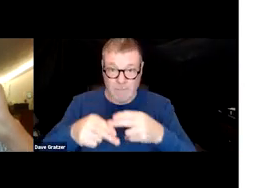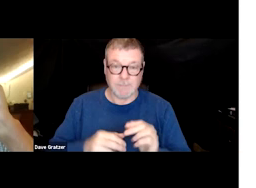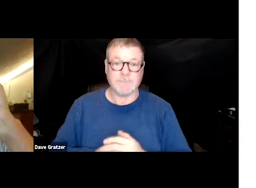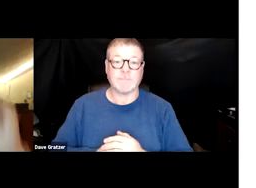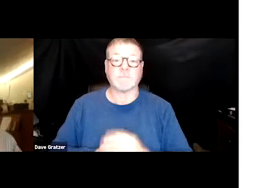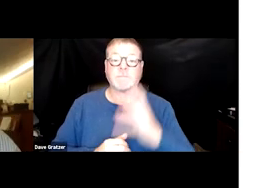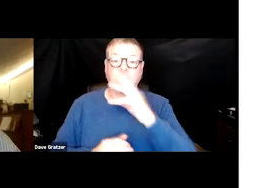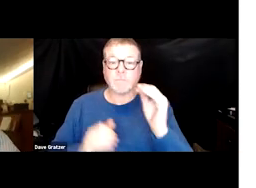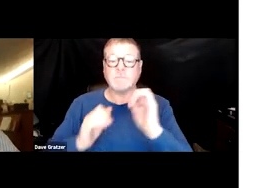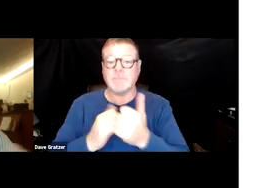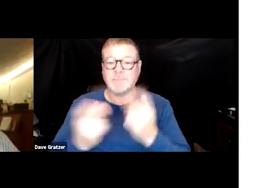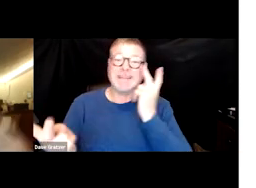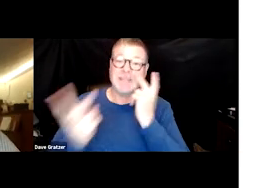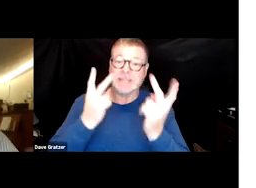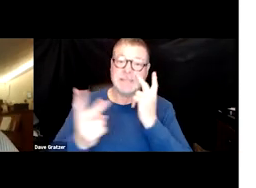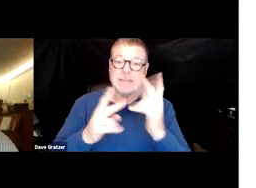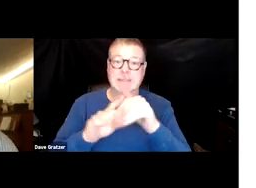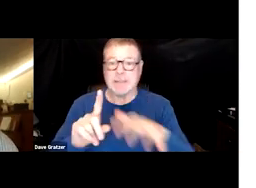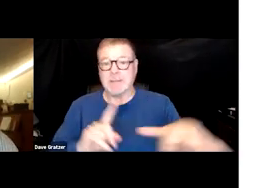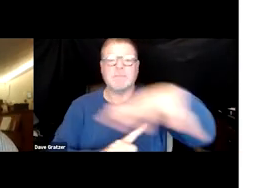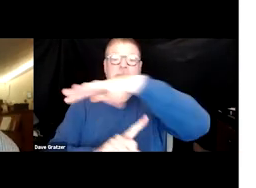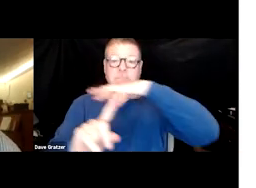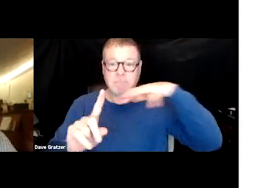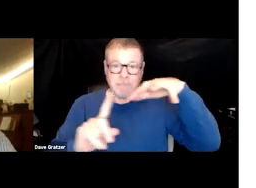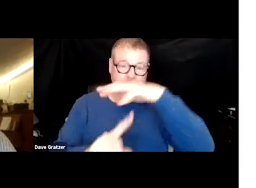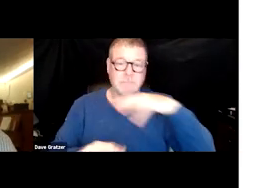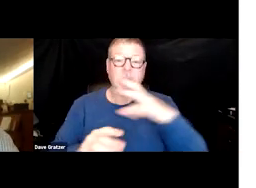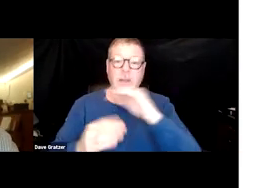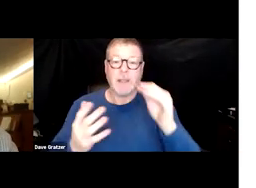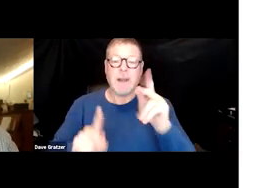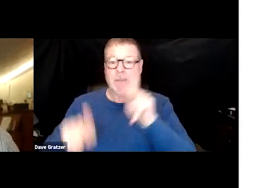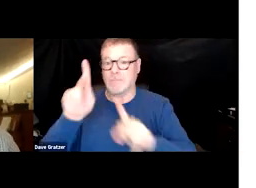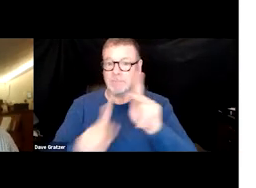how we see it in the environment and within the population itself.